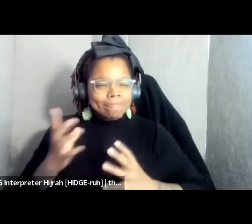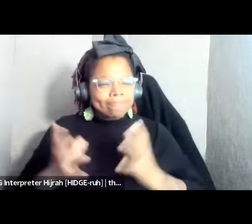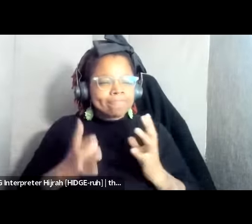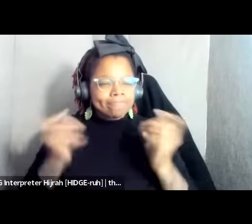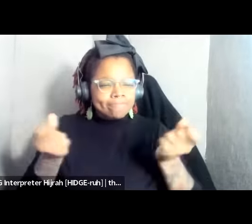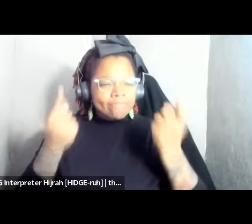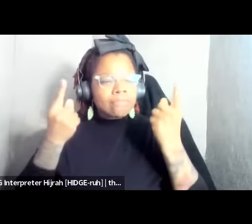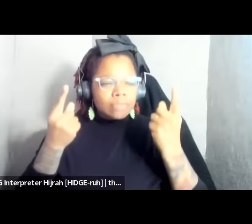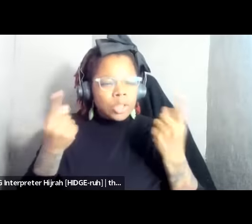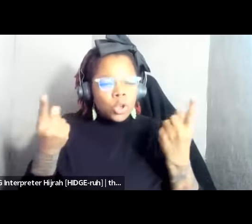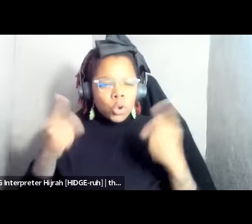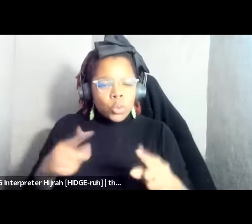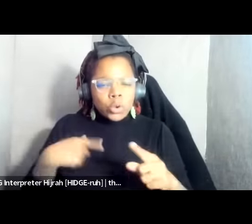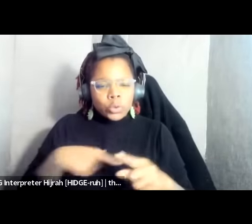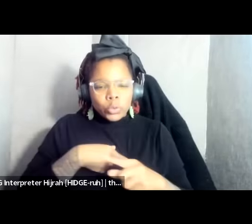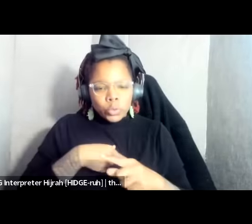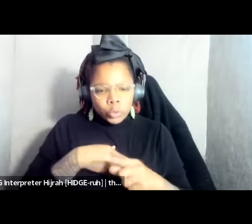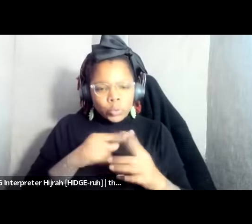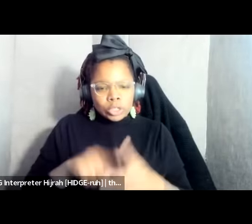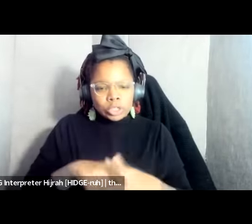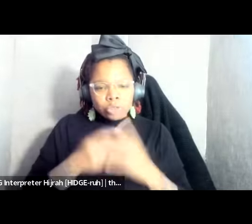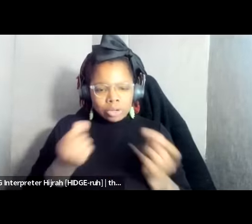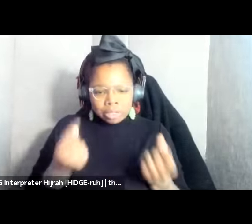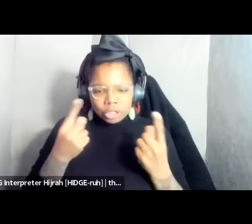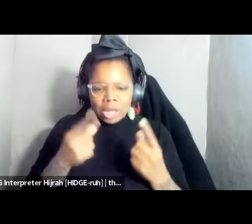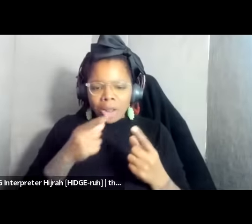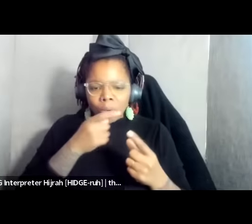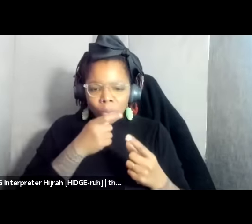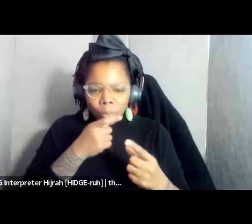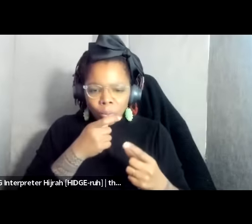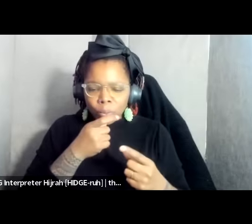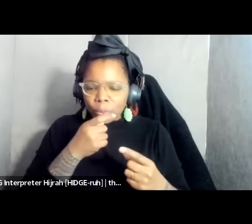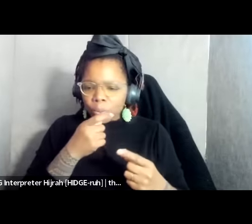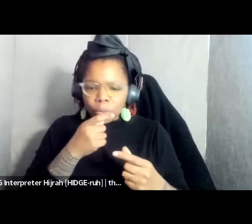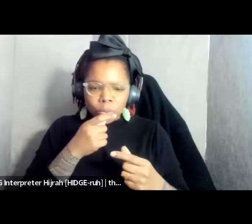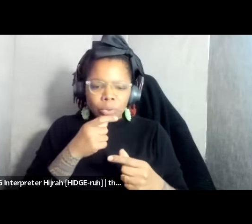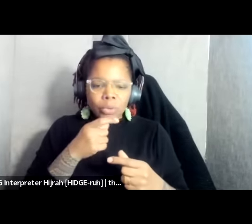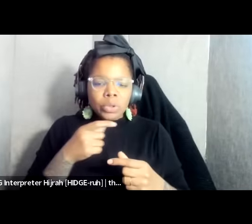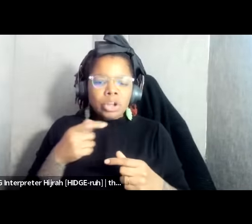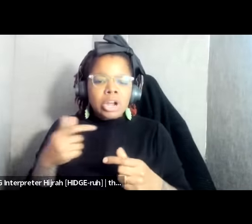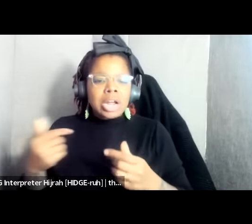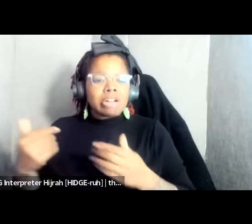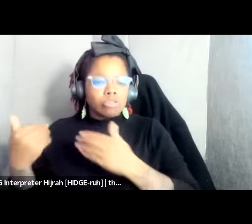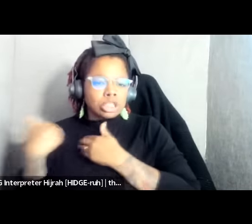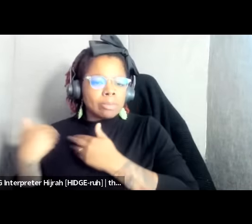get into the nuts and bolts of who is who is who is responsible for the suffering of our